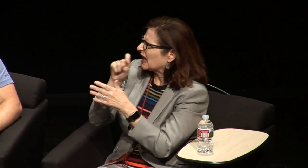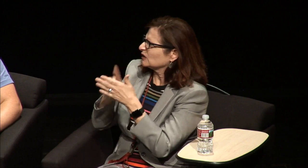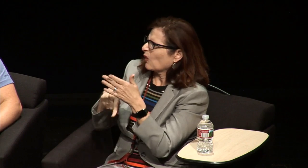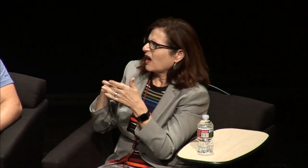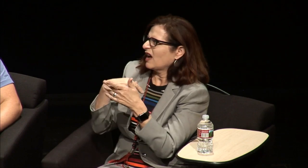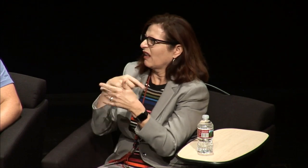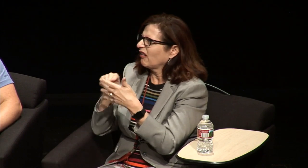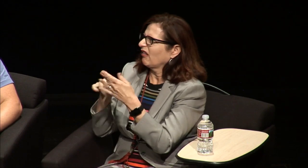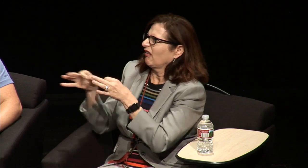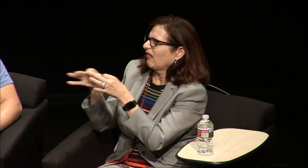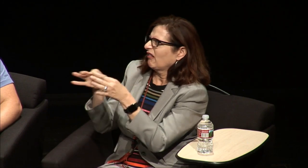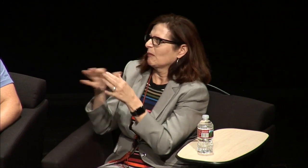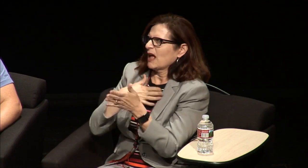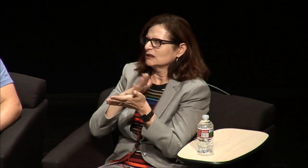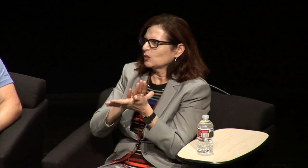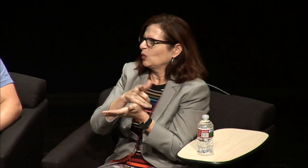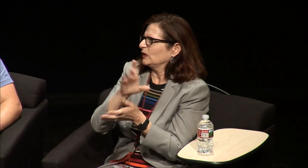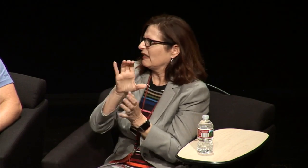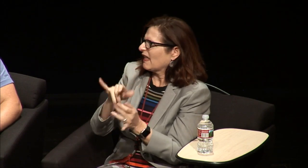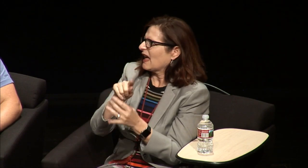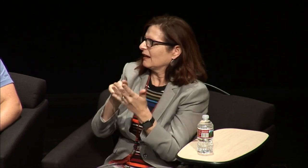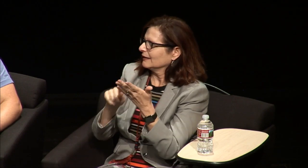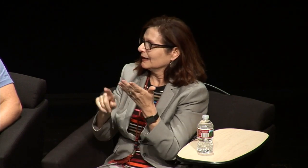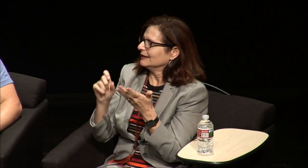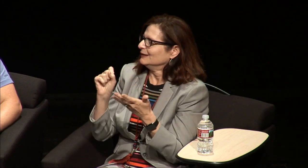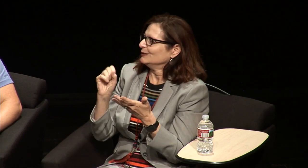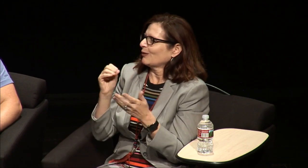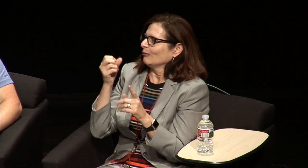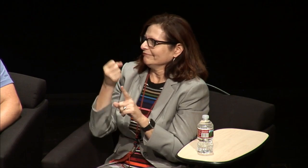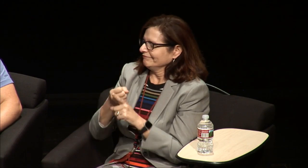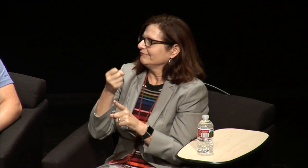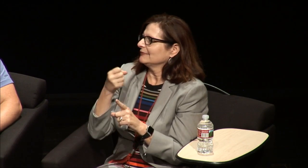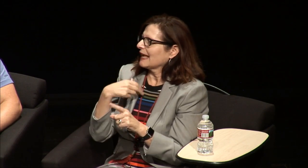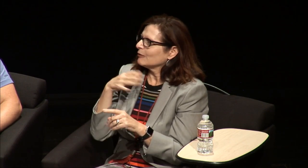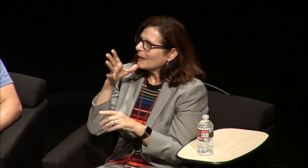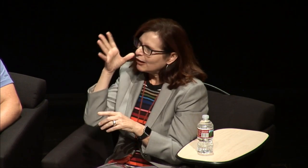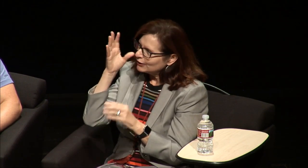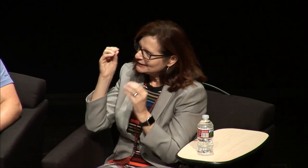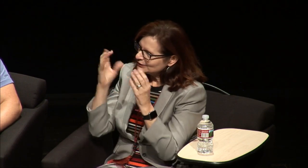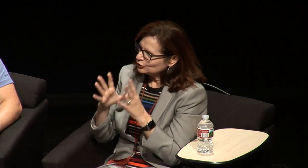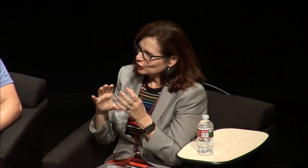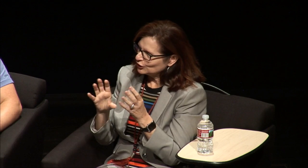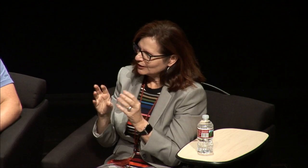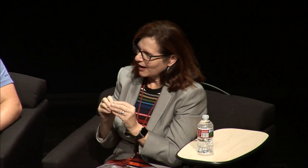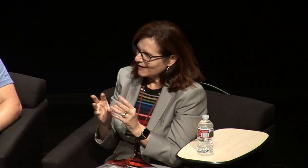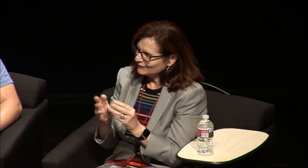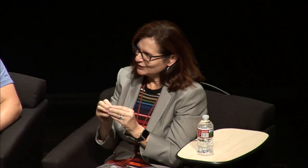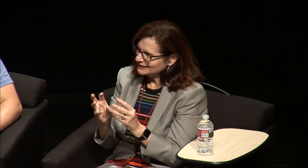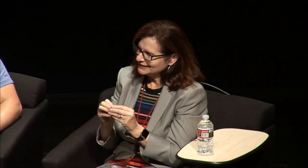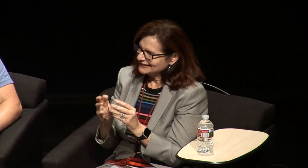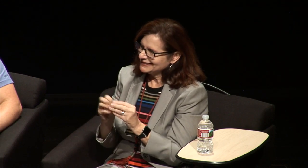who was explaining to my parents about the things I was exposed to so there was